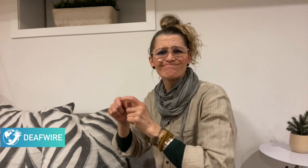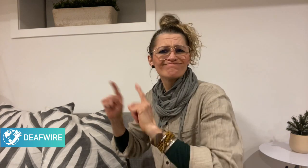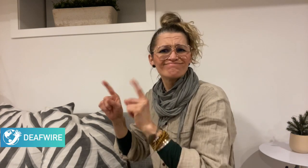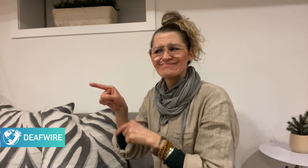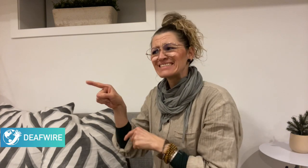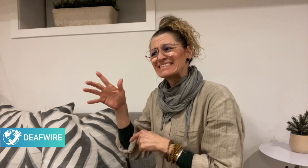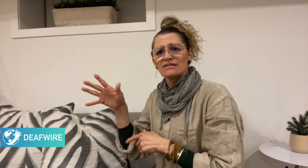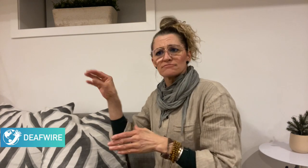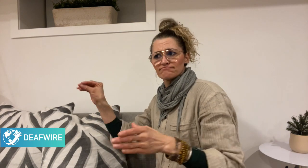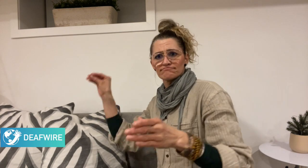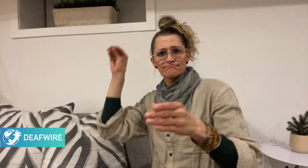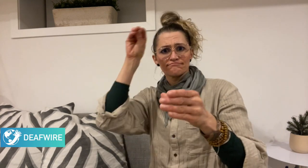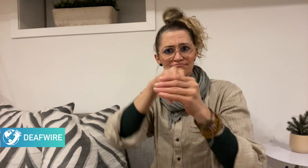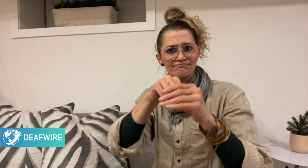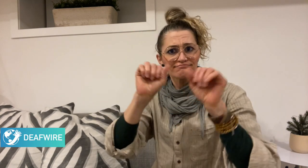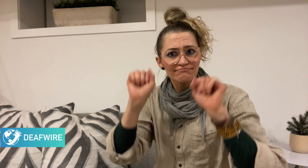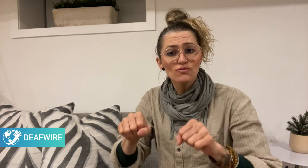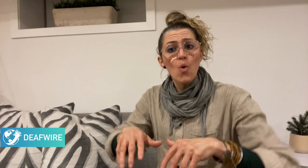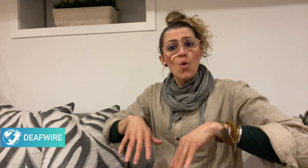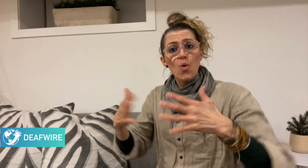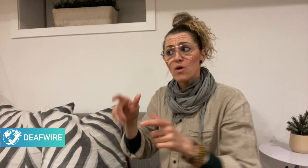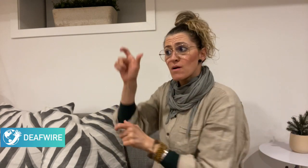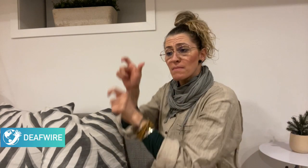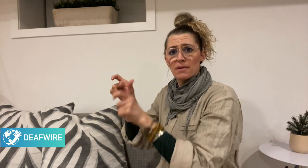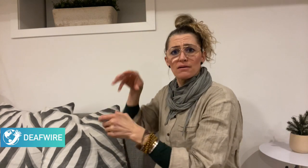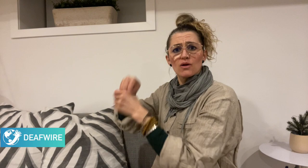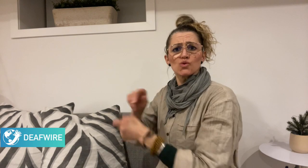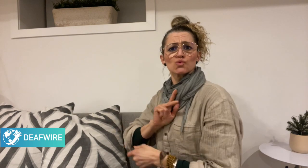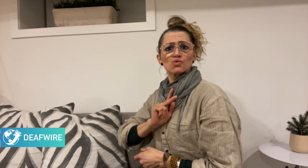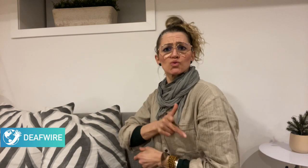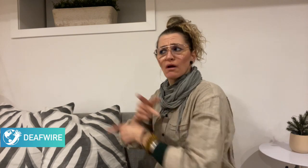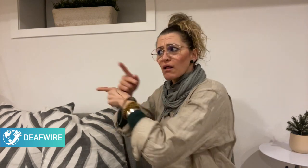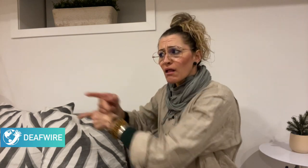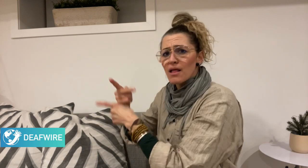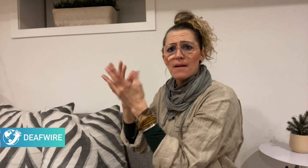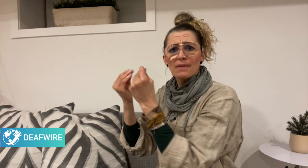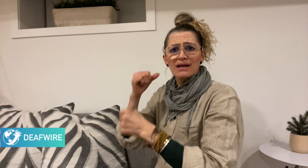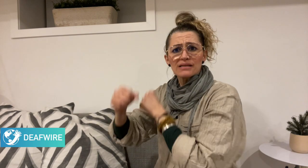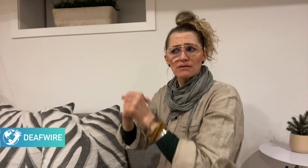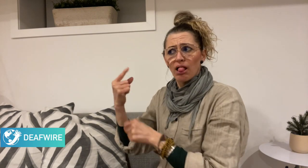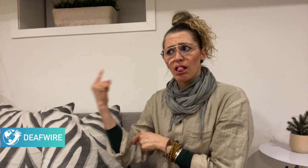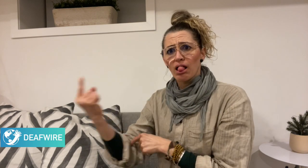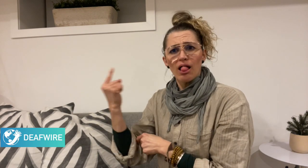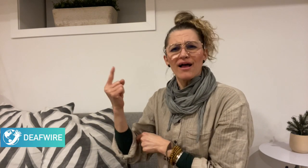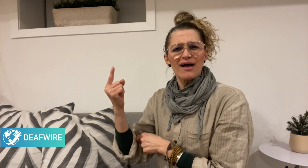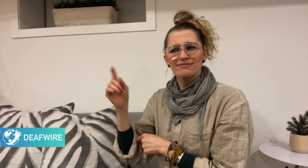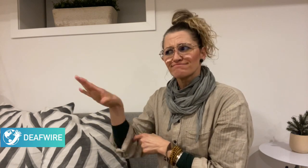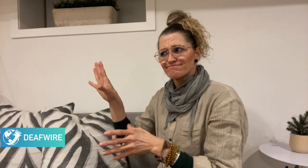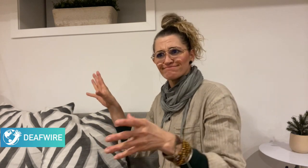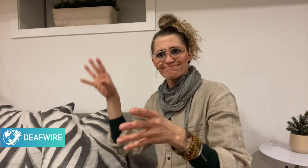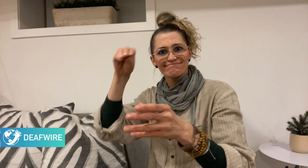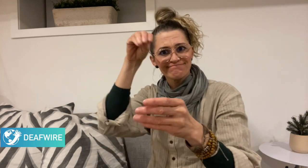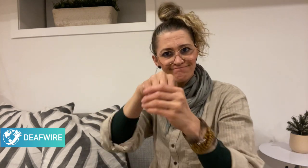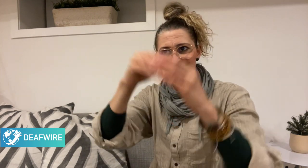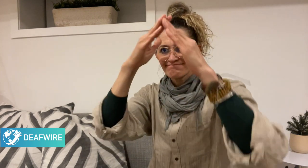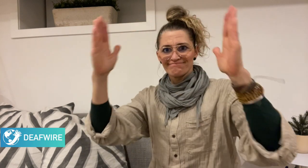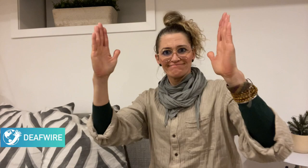in their own homes or have been in social care for many years.